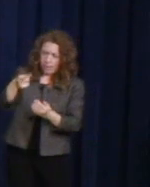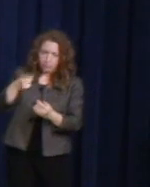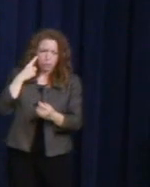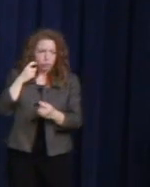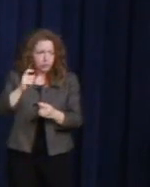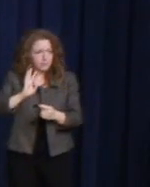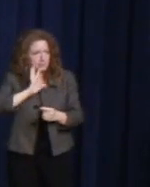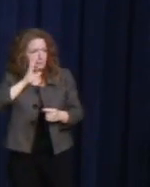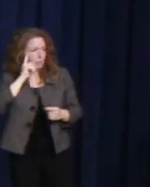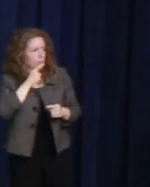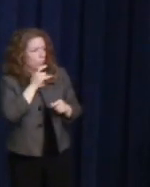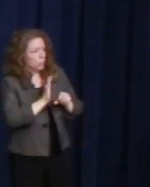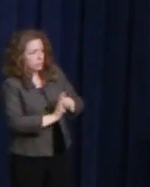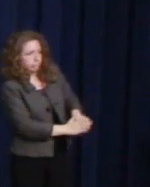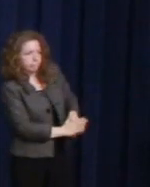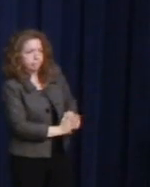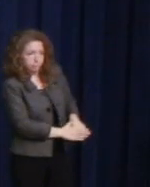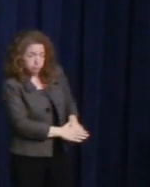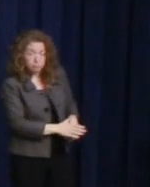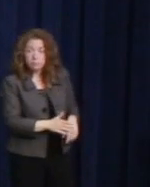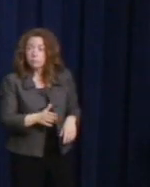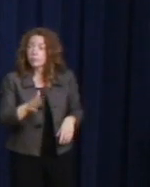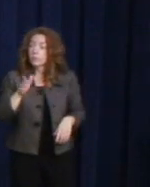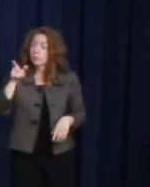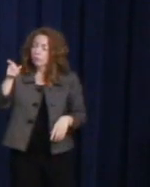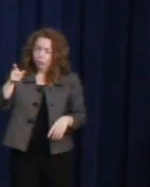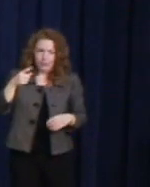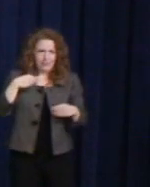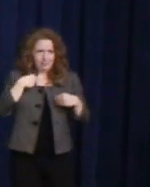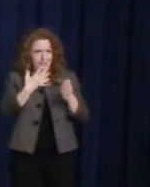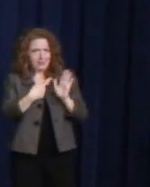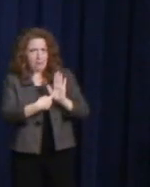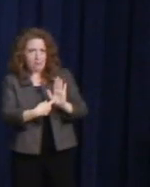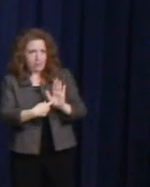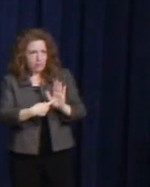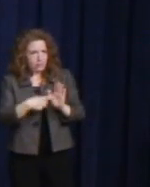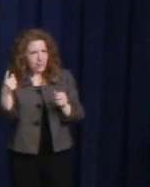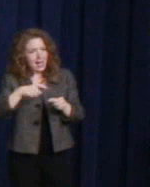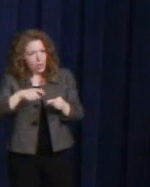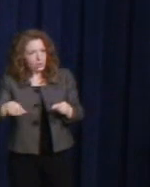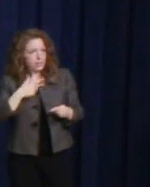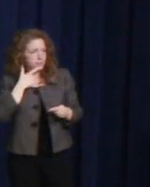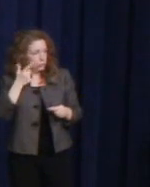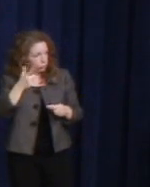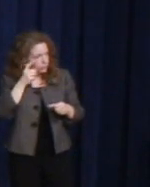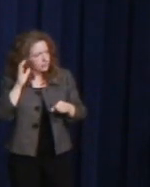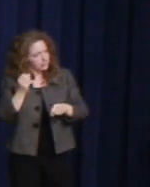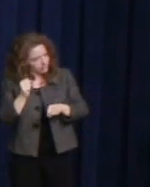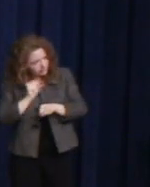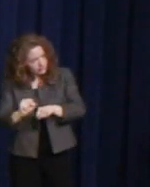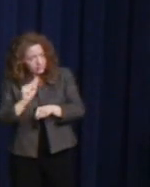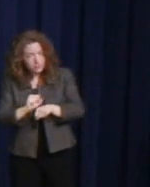The example she set as an out lesbian working to make her community better proved Harvey Milk right.